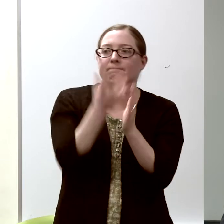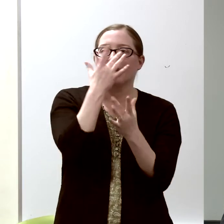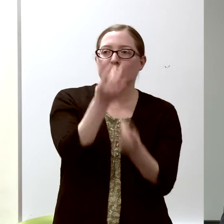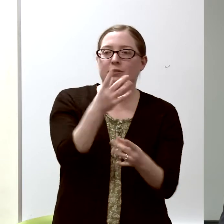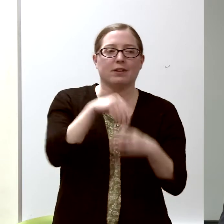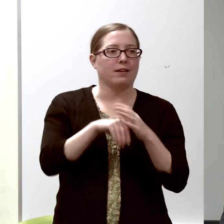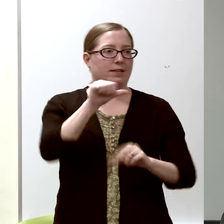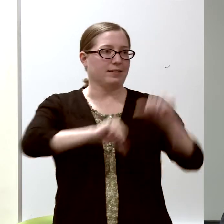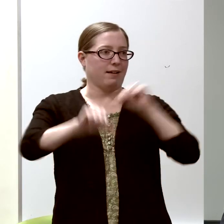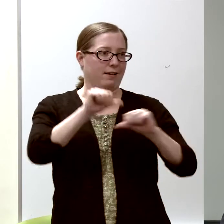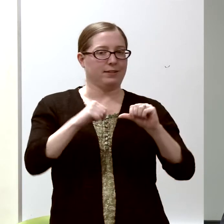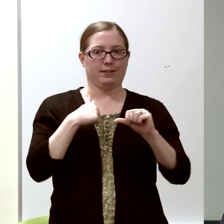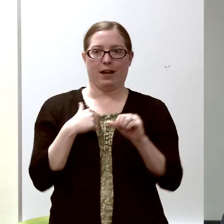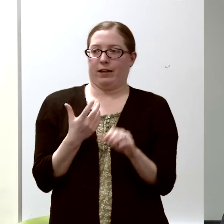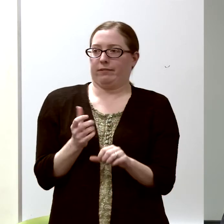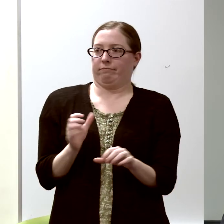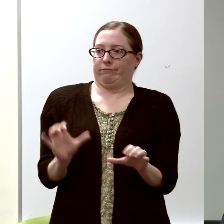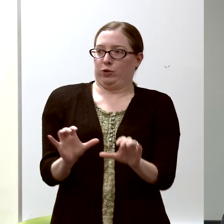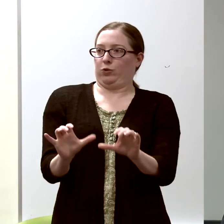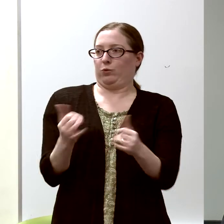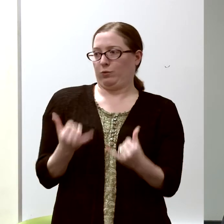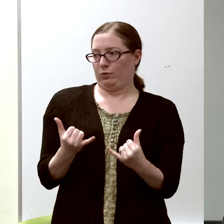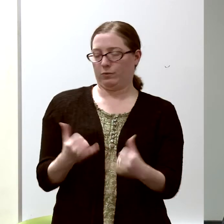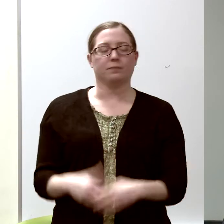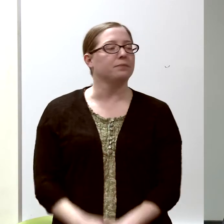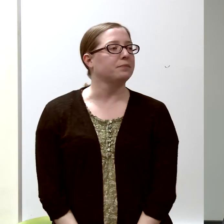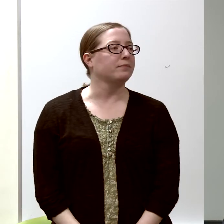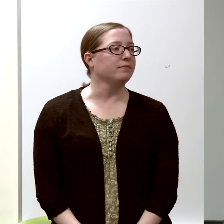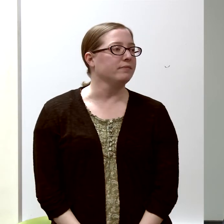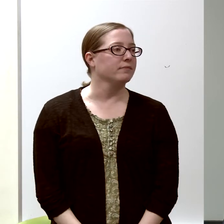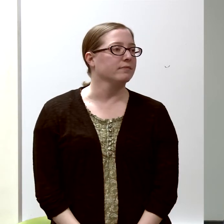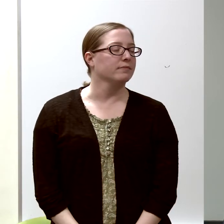and so I thought I would start